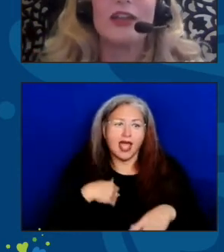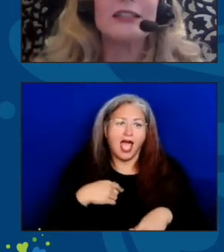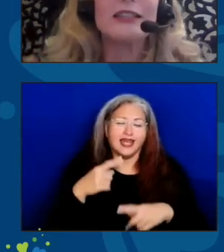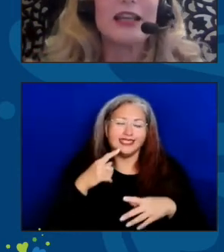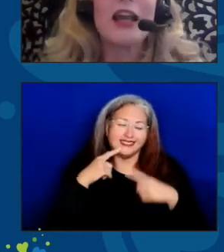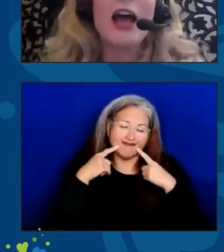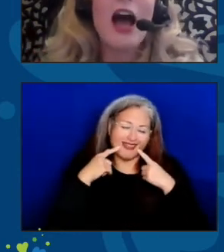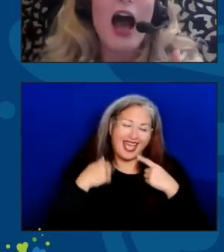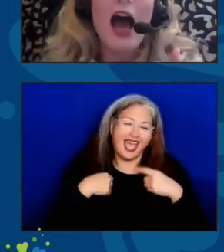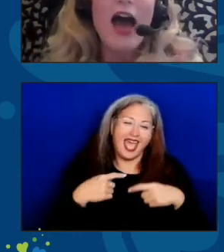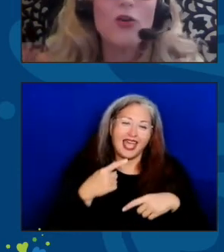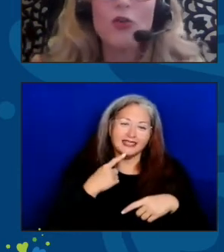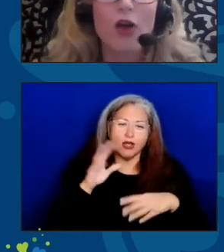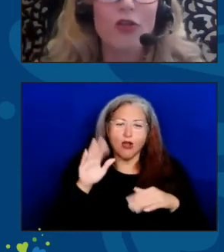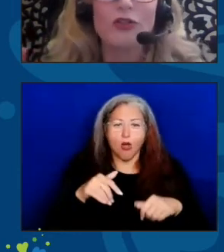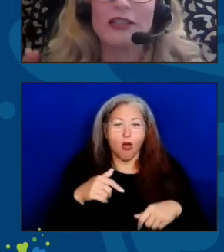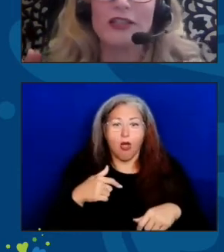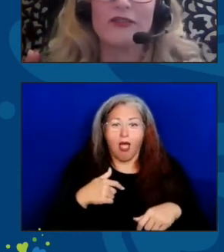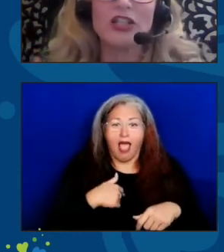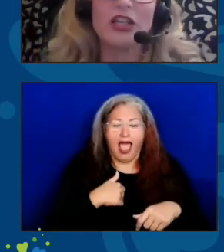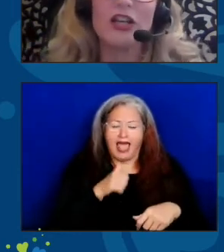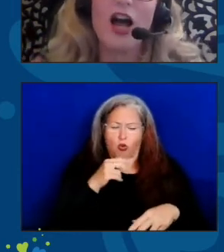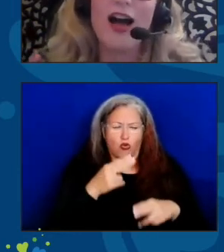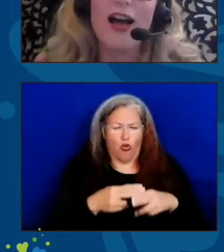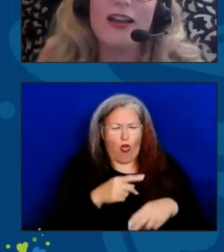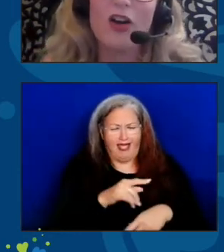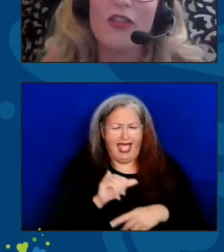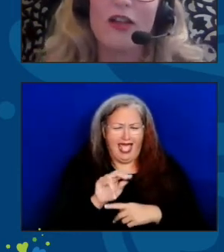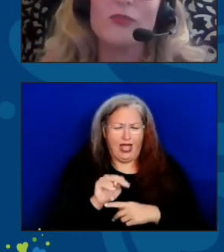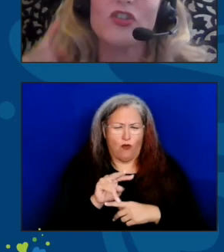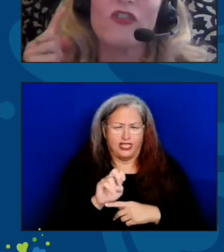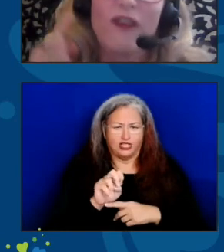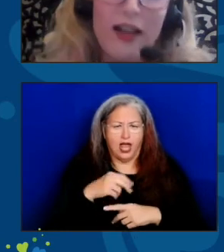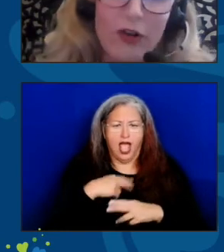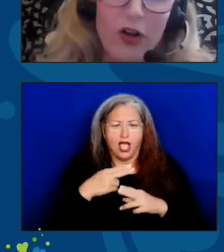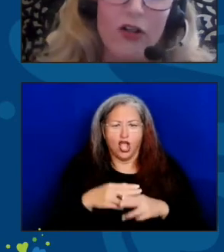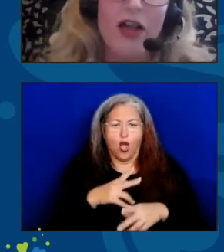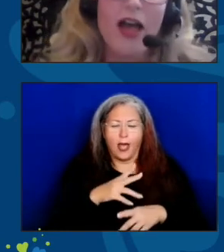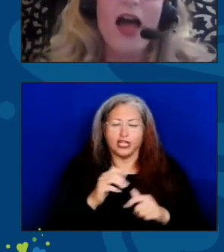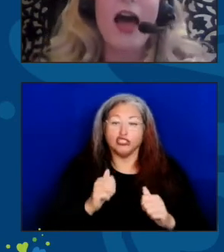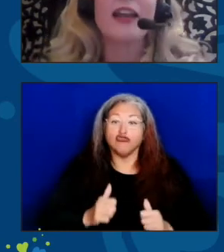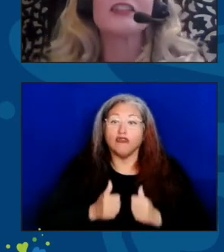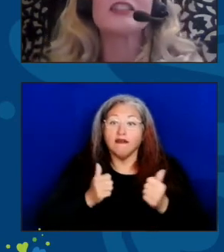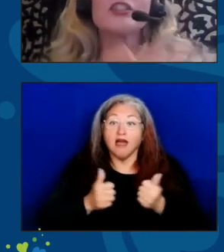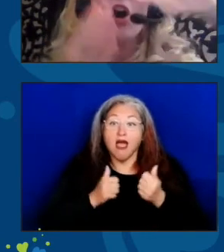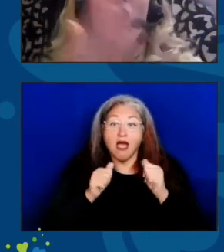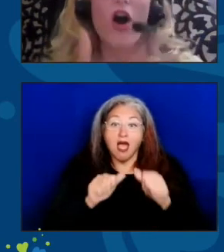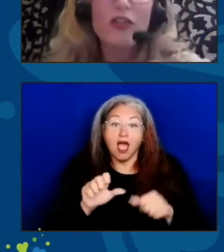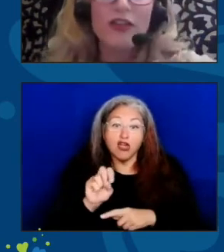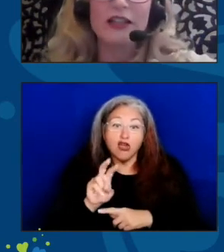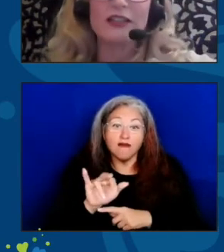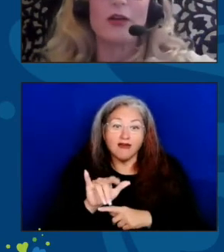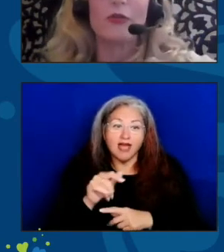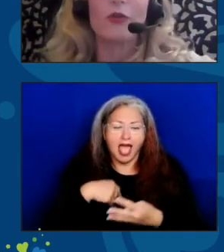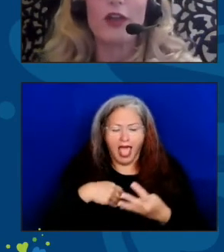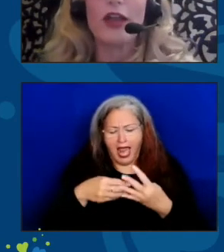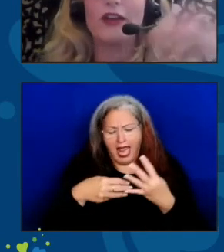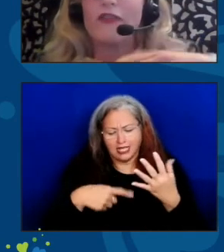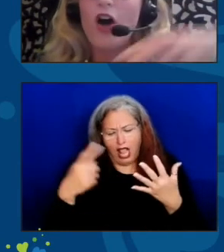I said, "I don't call those things innovation. I call them survival." And I listed all the things that were creative,